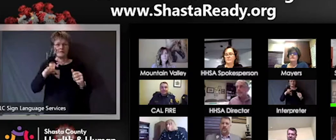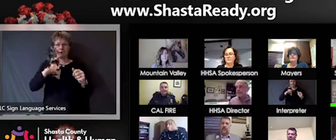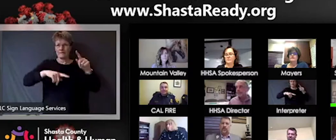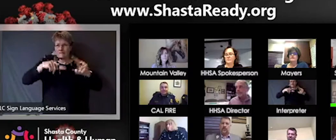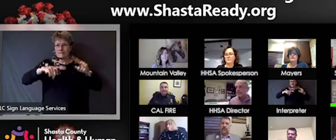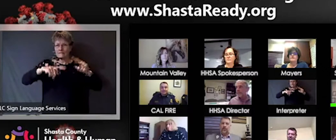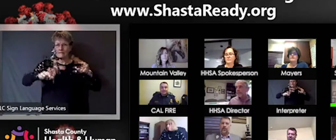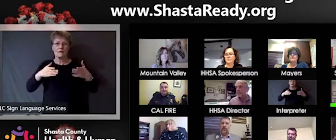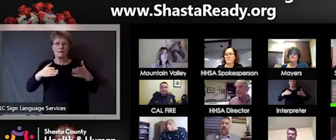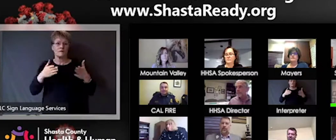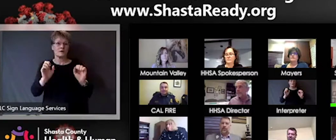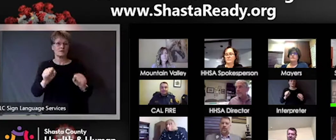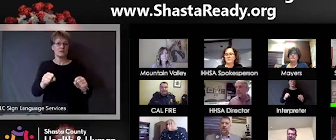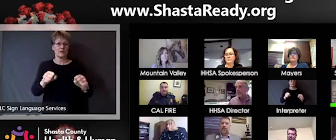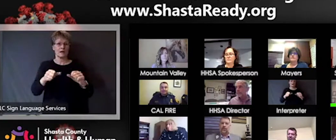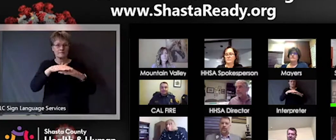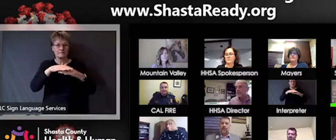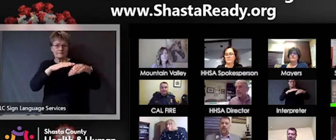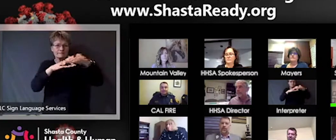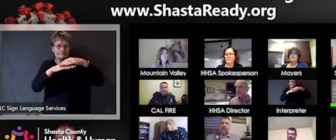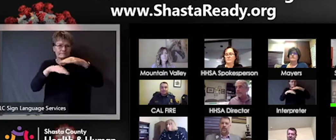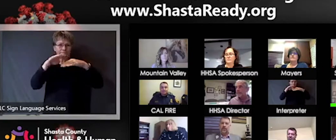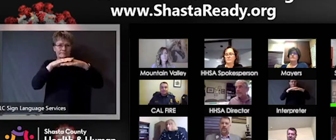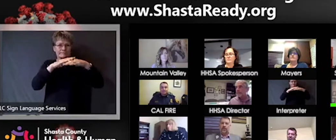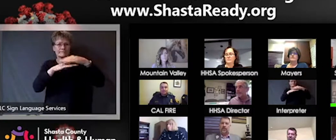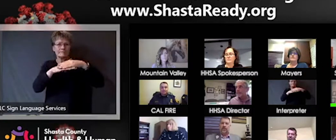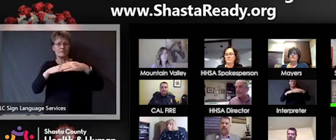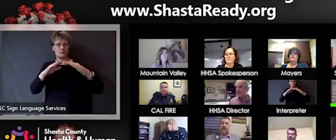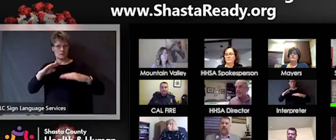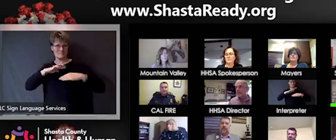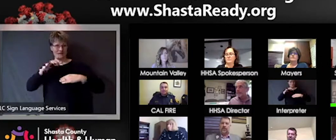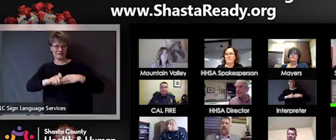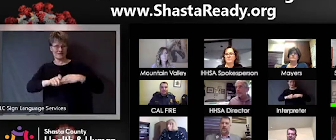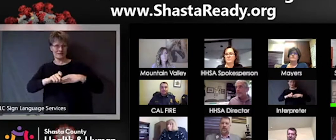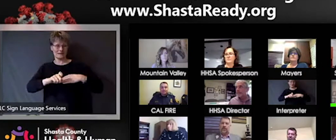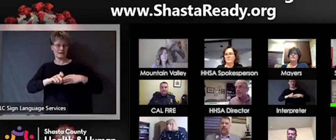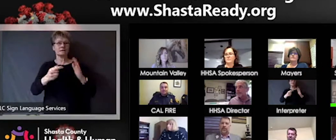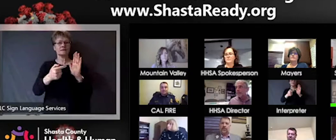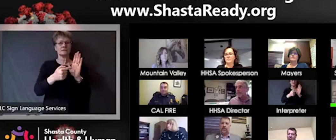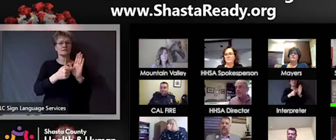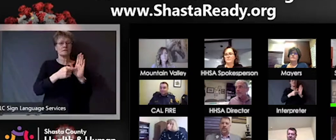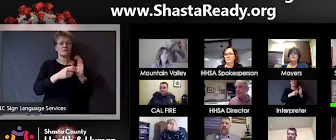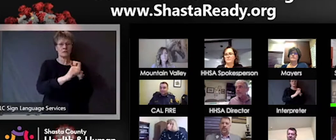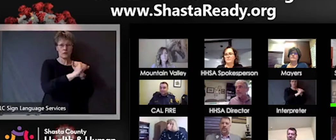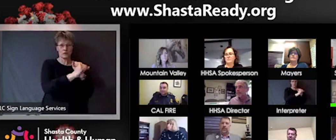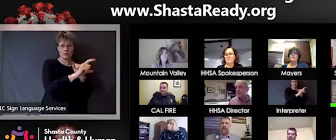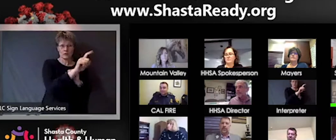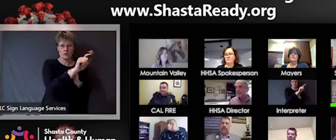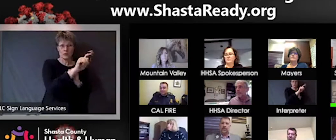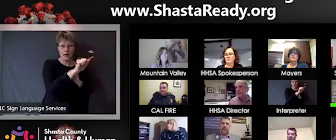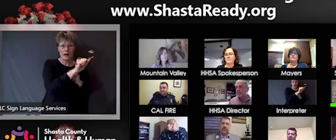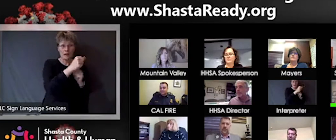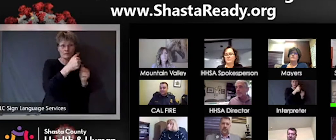labs that are testing. They're still backlogged, but their backlogs are getting better. We still have challenges here and there with testing